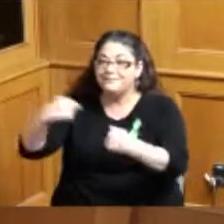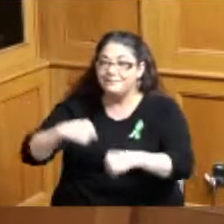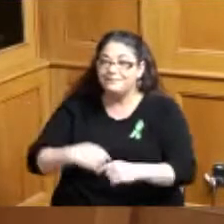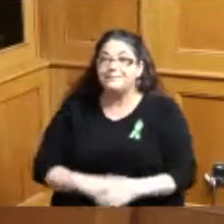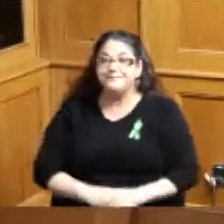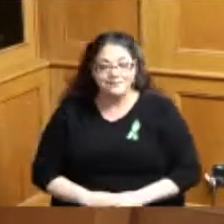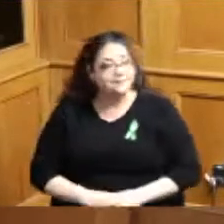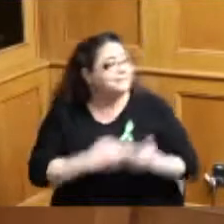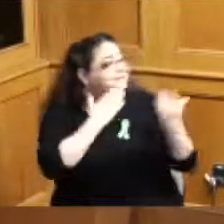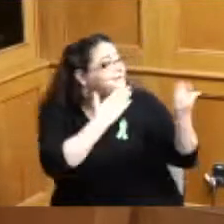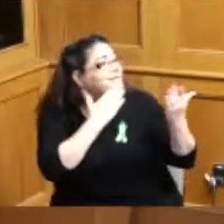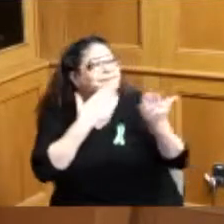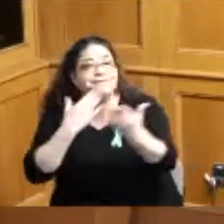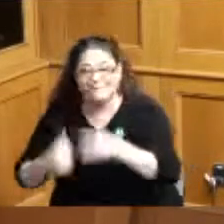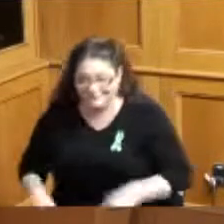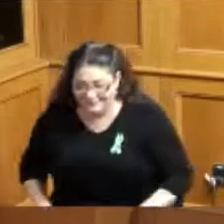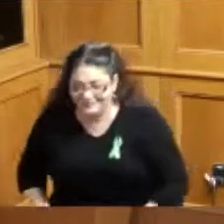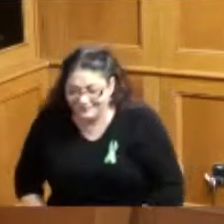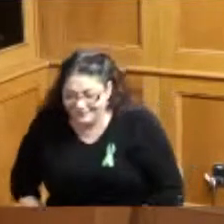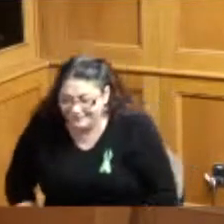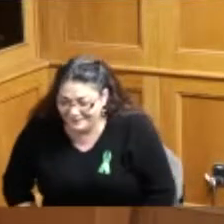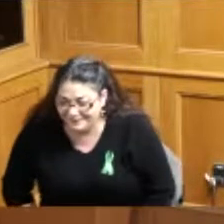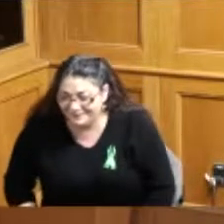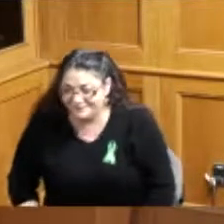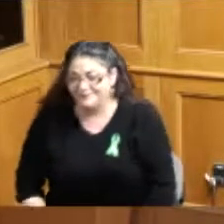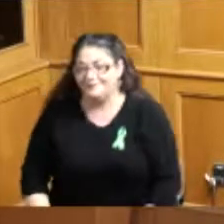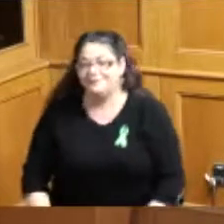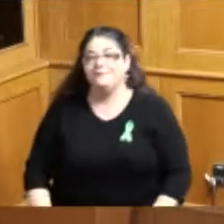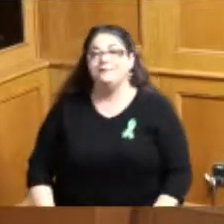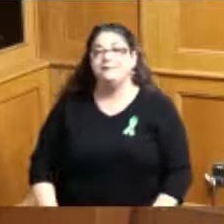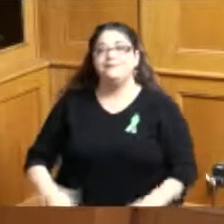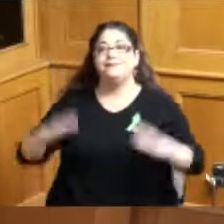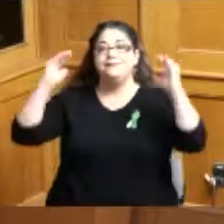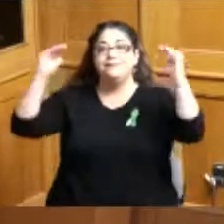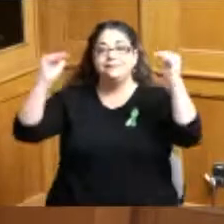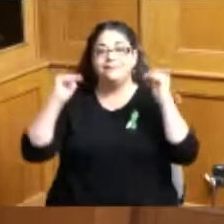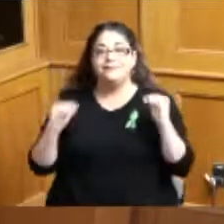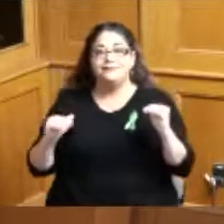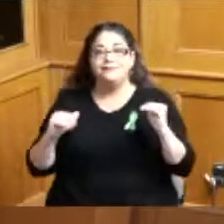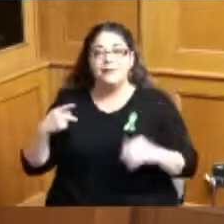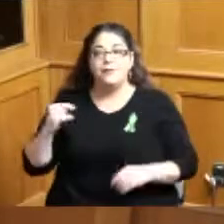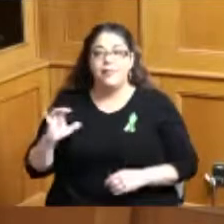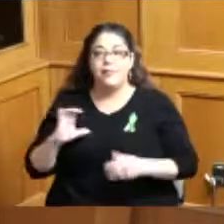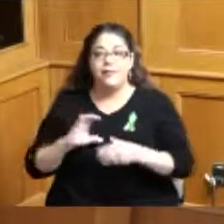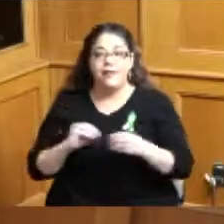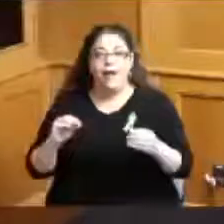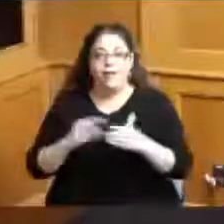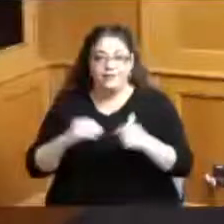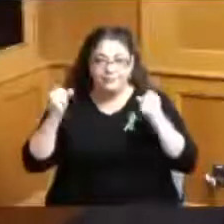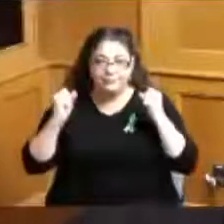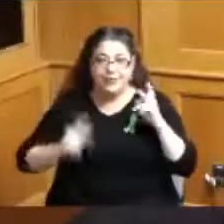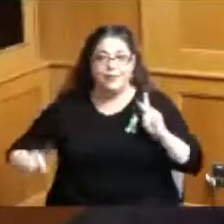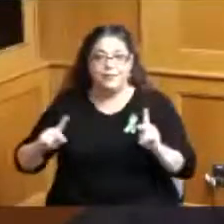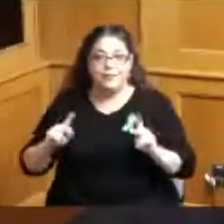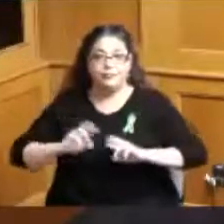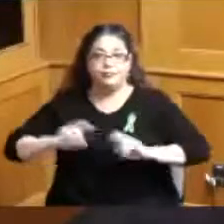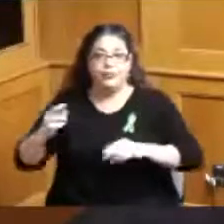thank you all righty so next our public comments we have quite a few today which is great um